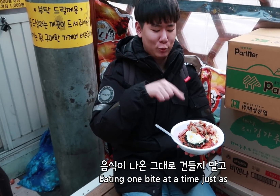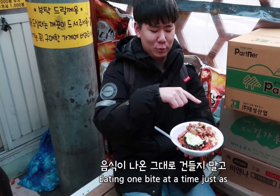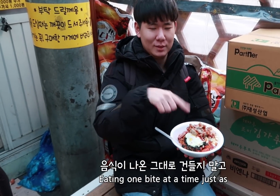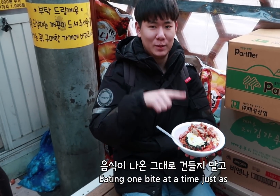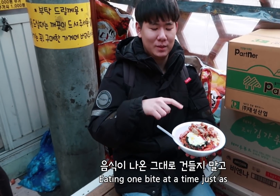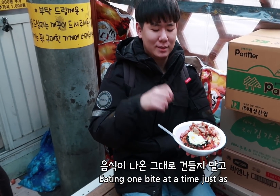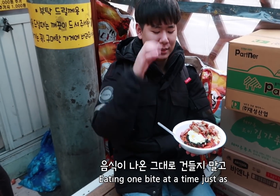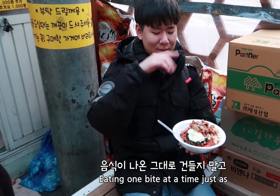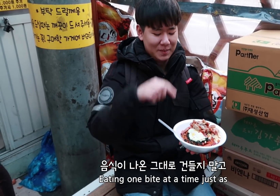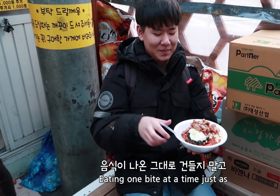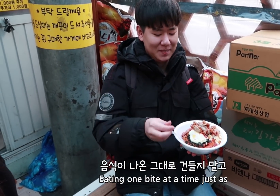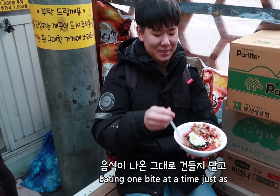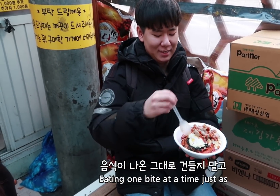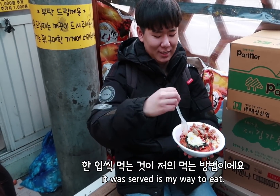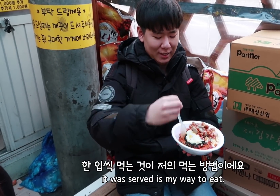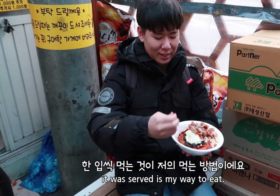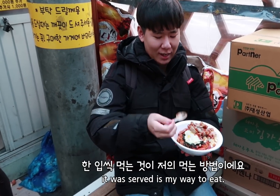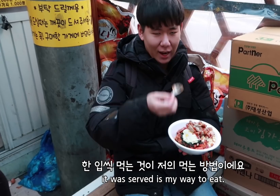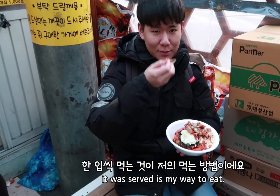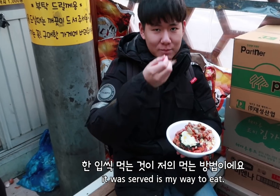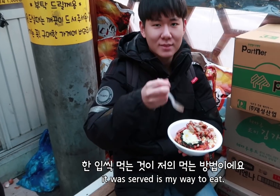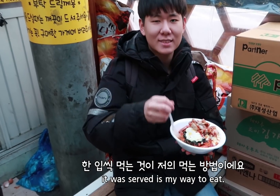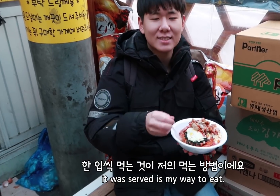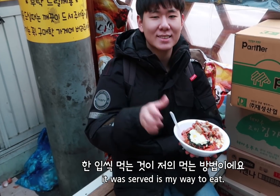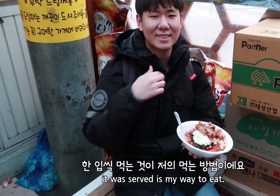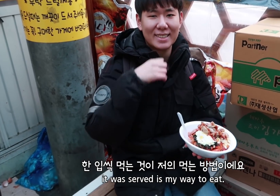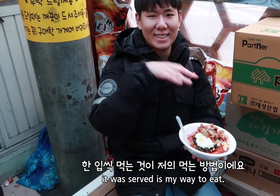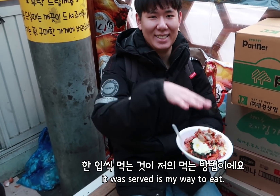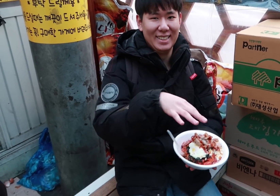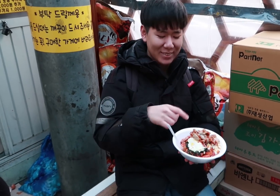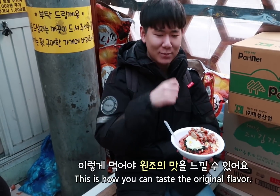Eating one bite at a time just as it was served is my way to eat.